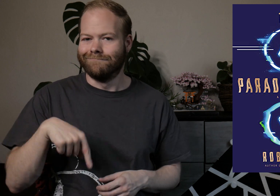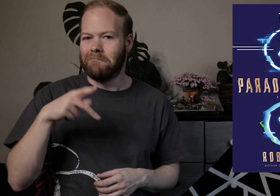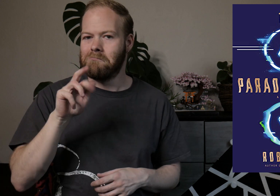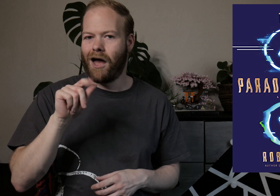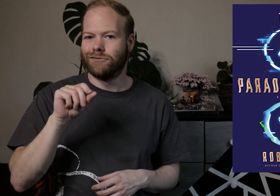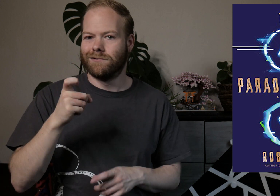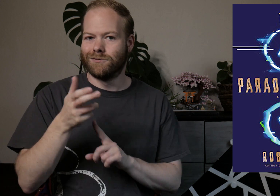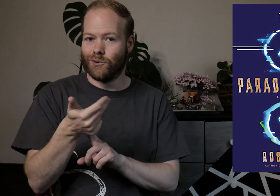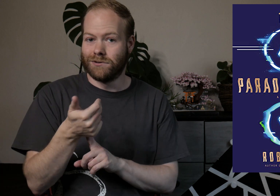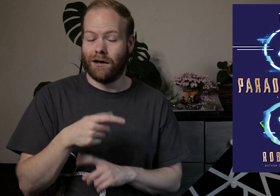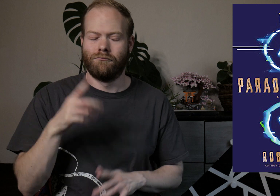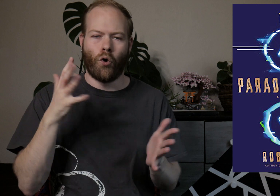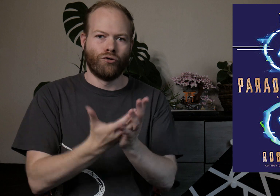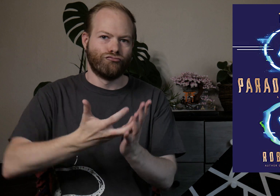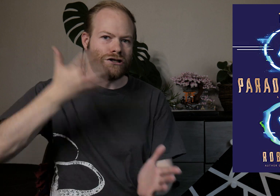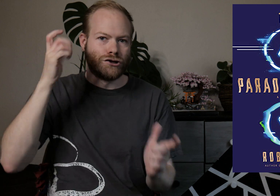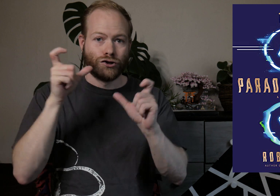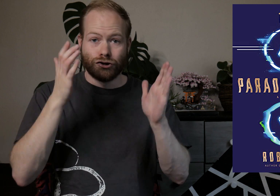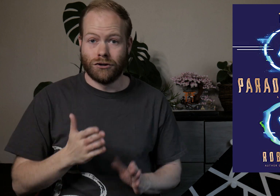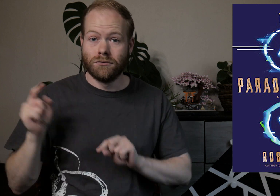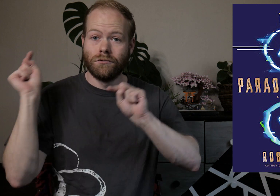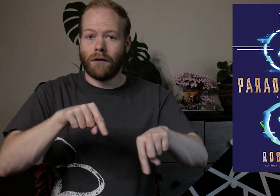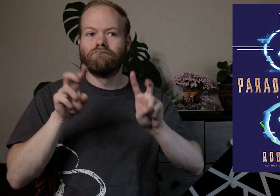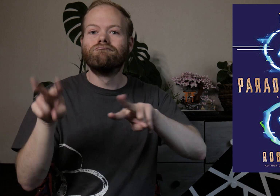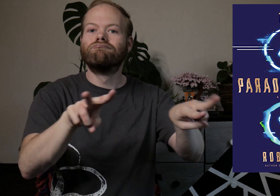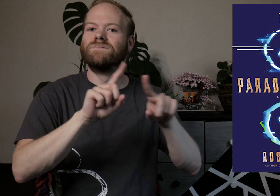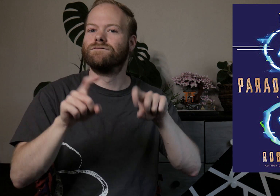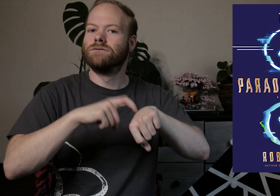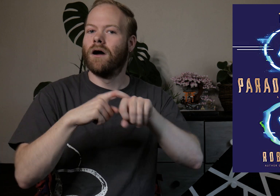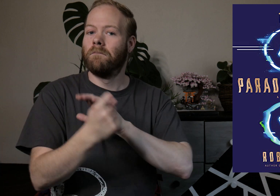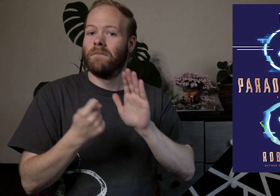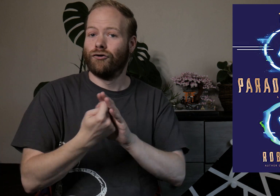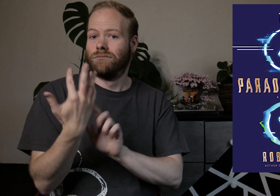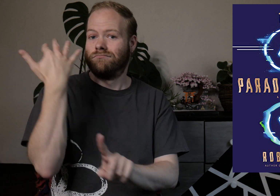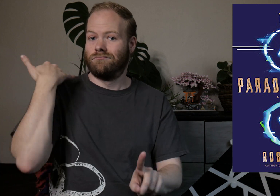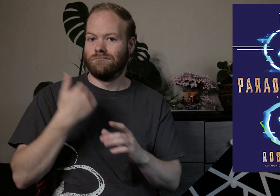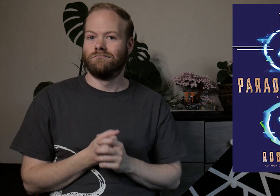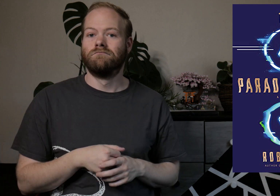This is the Paradox Hotel, where ultra-rich tourists come to visit different time periods in the past,